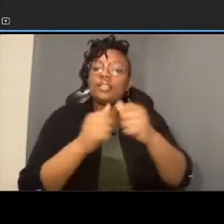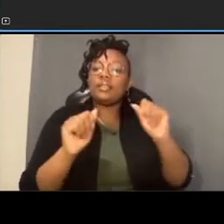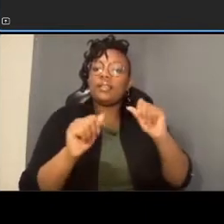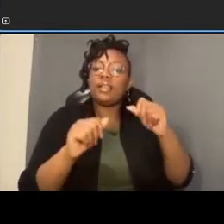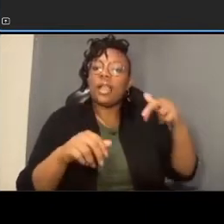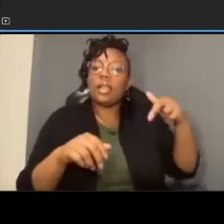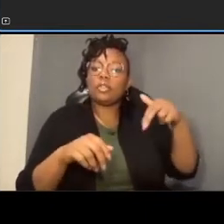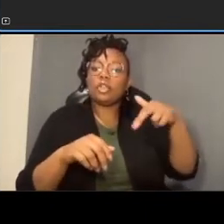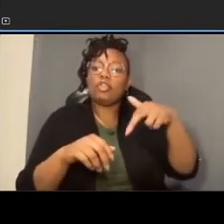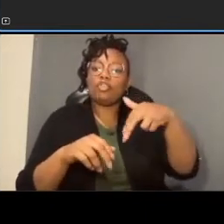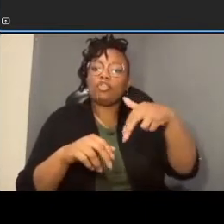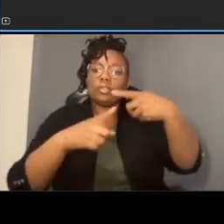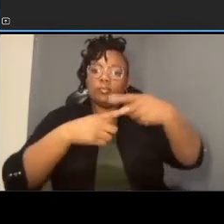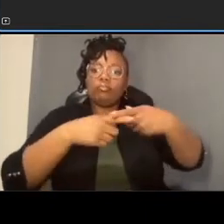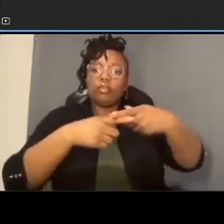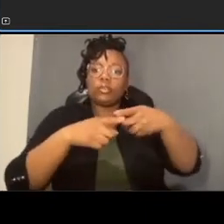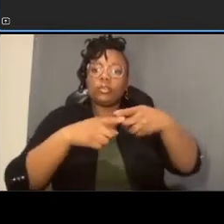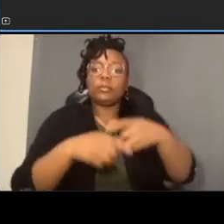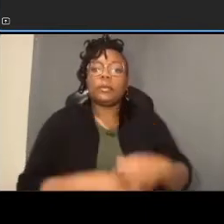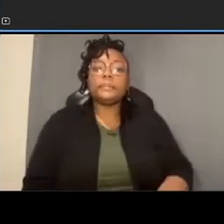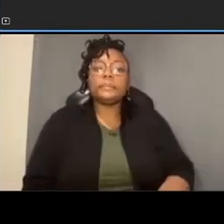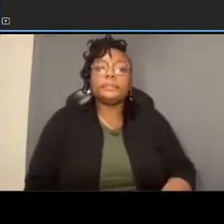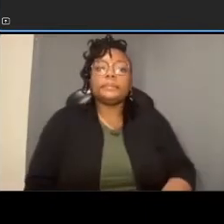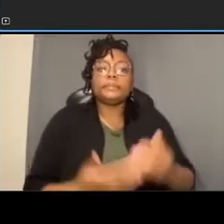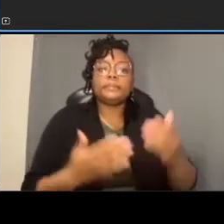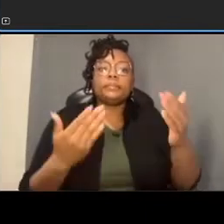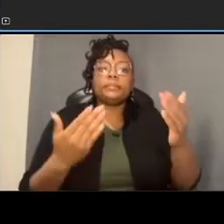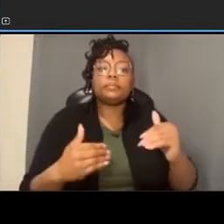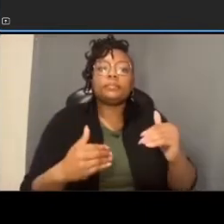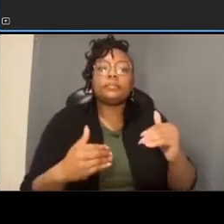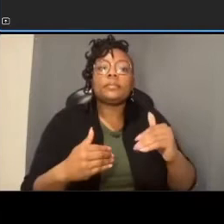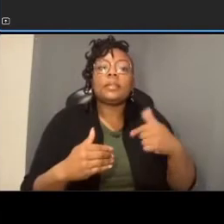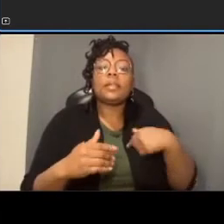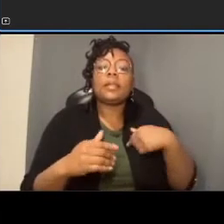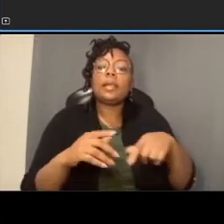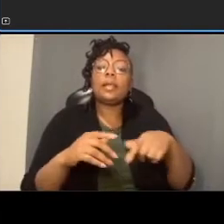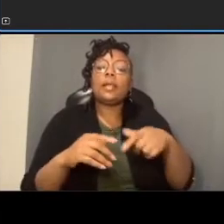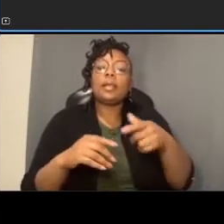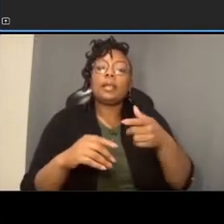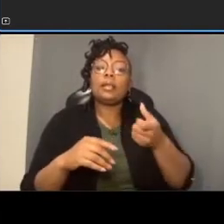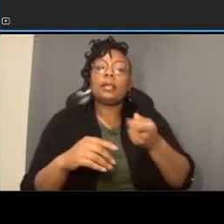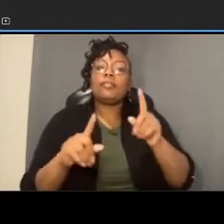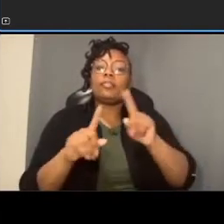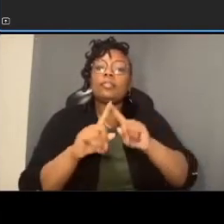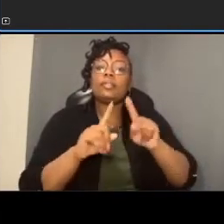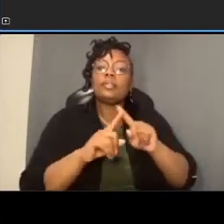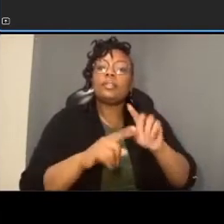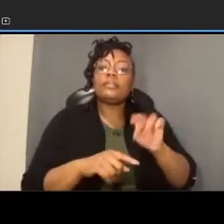uh that we do have a couple of different um features for bicycles shown uh the green